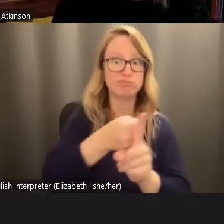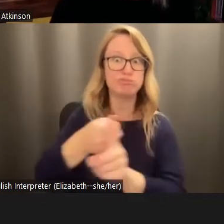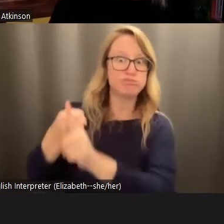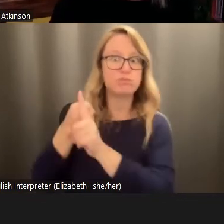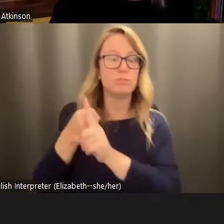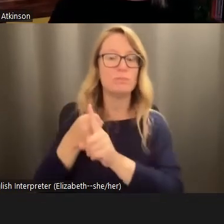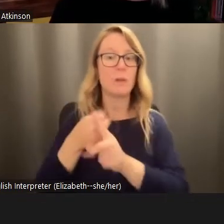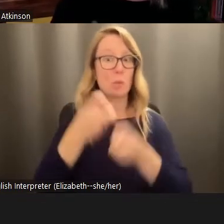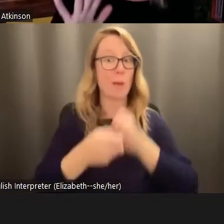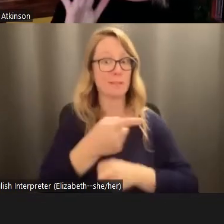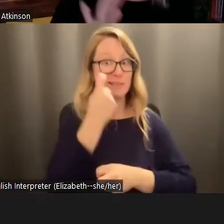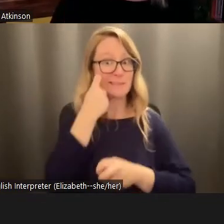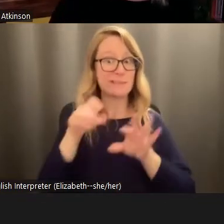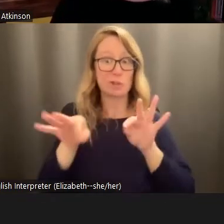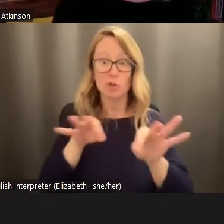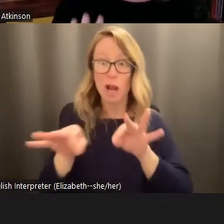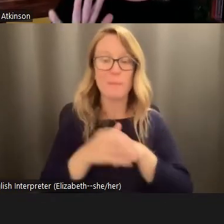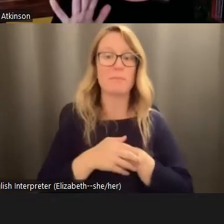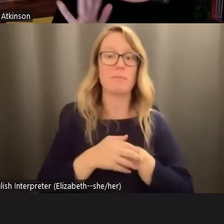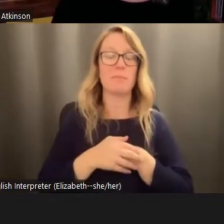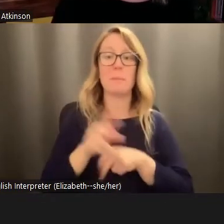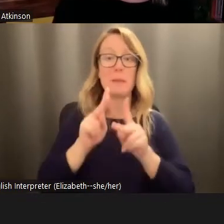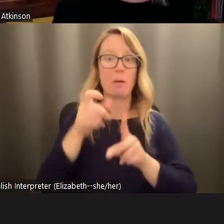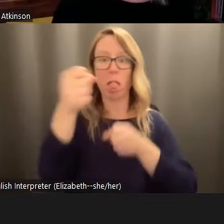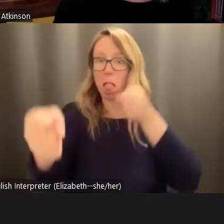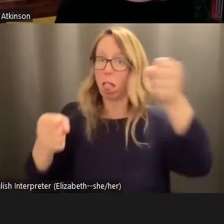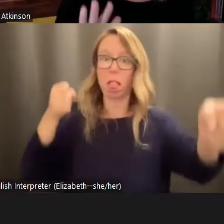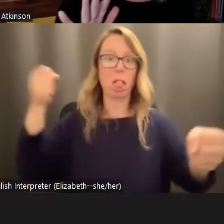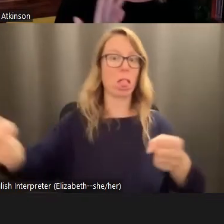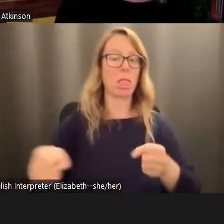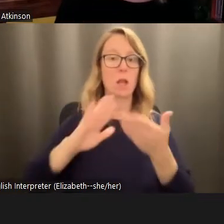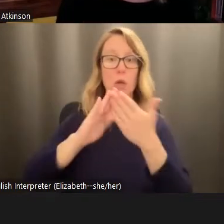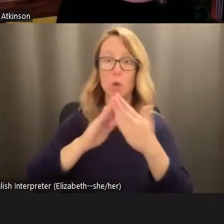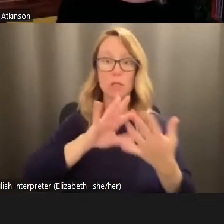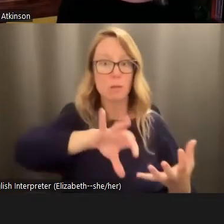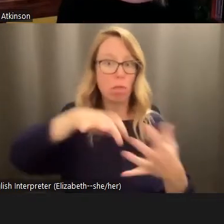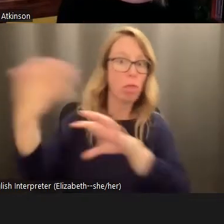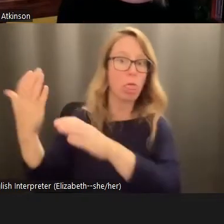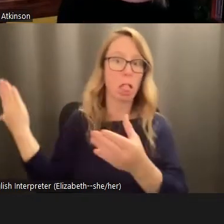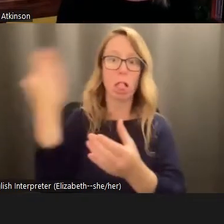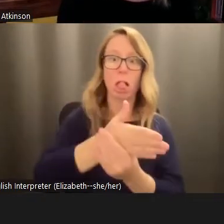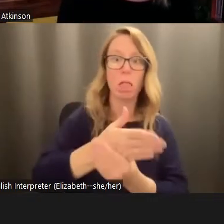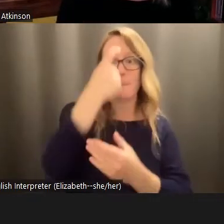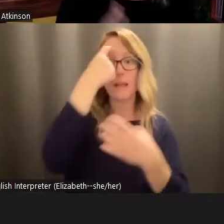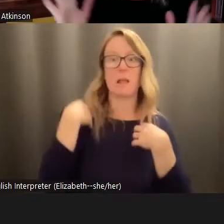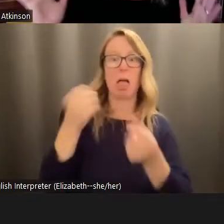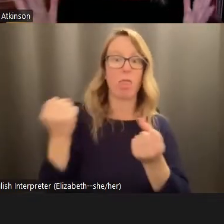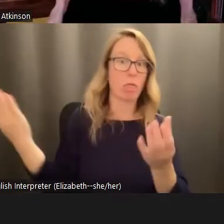you're describing the displacement, the disruption to communities, the disruption to mental health. The whole time I